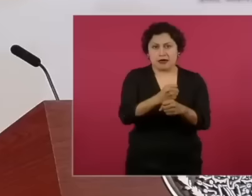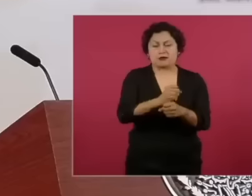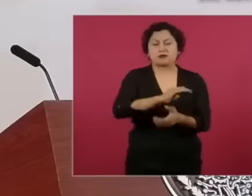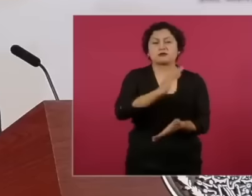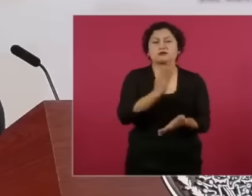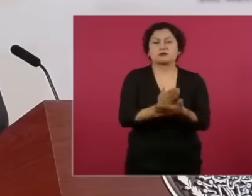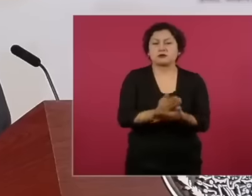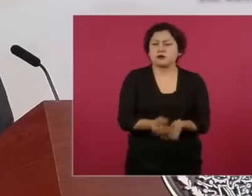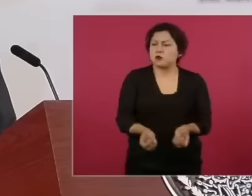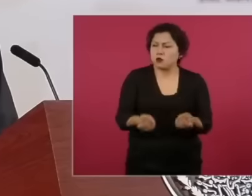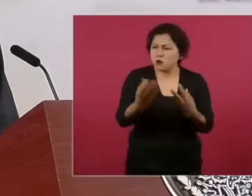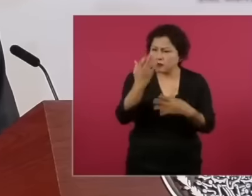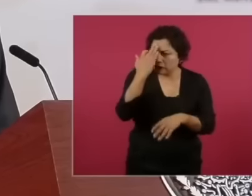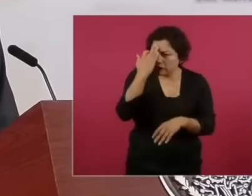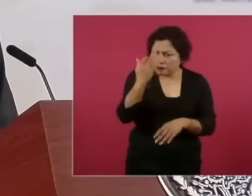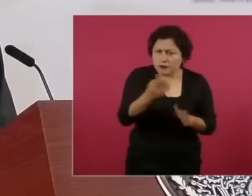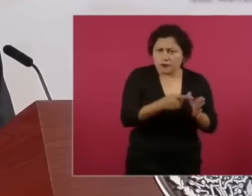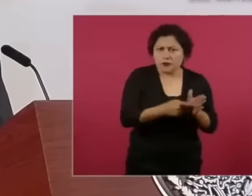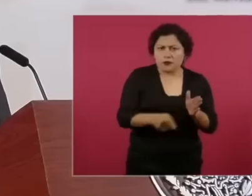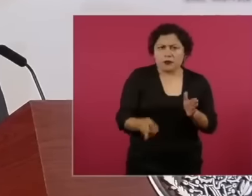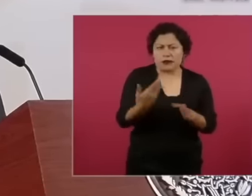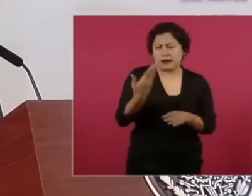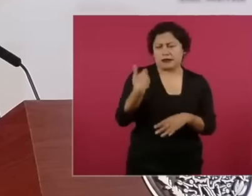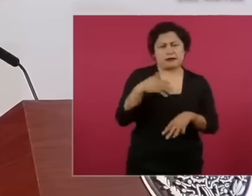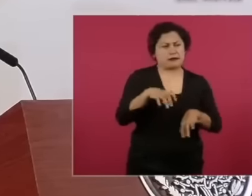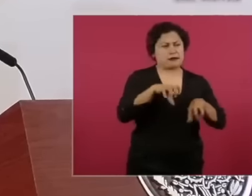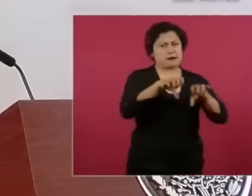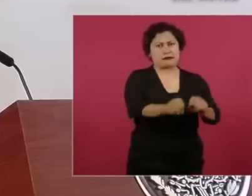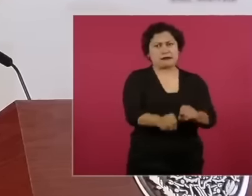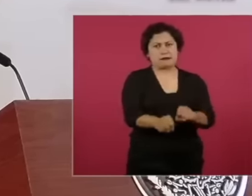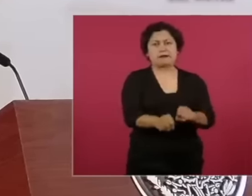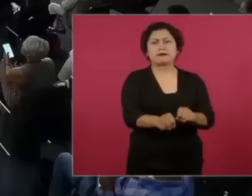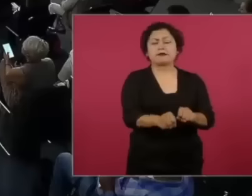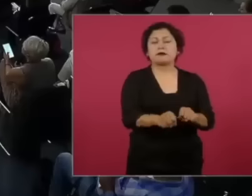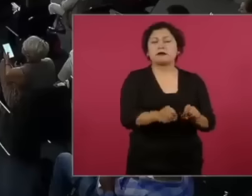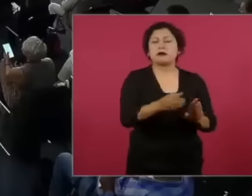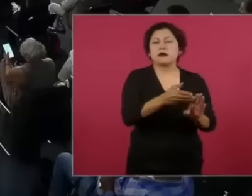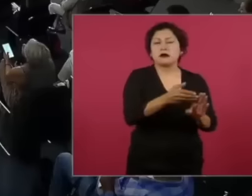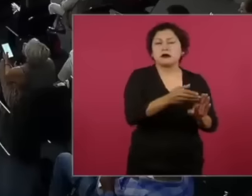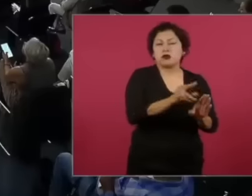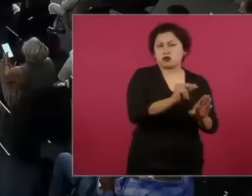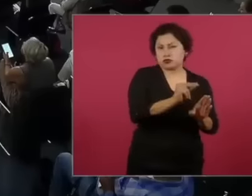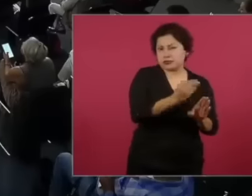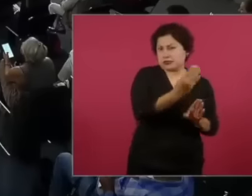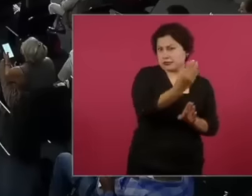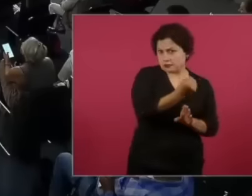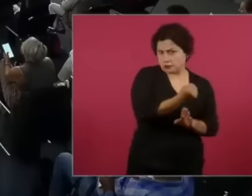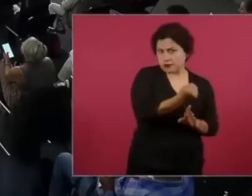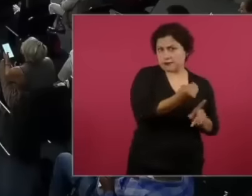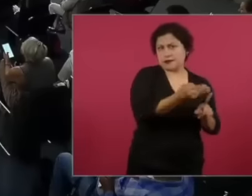is it from 89 to when